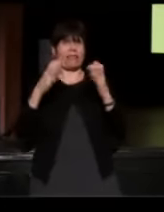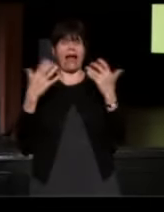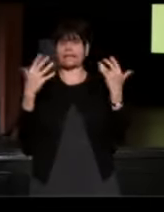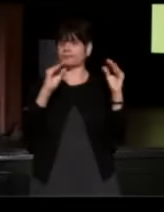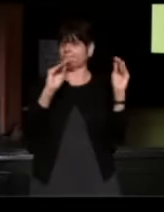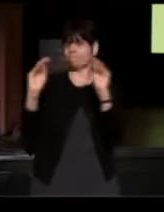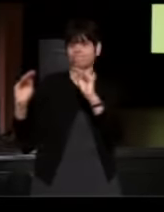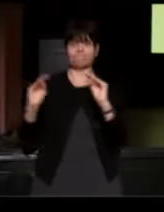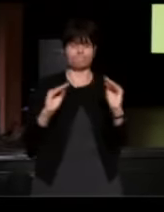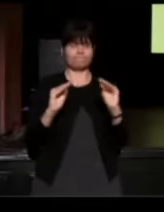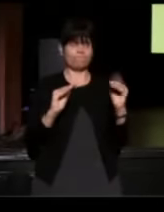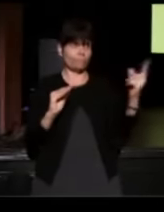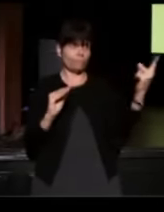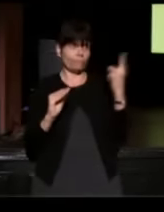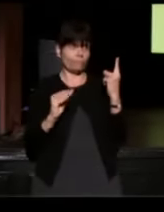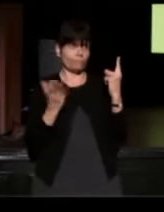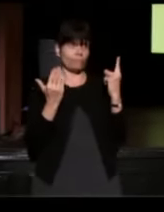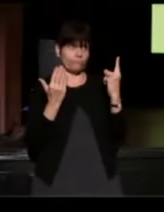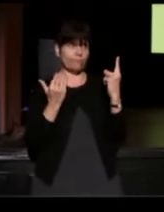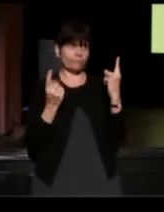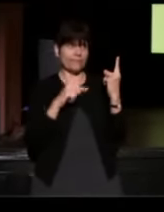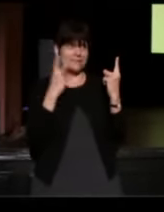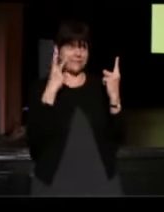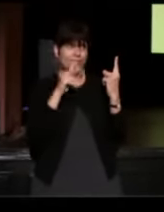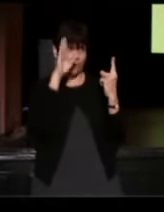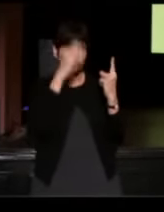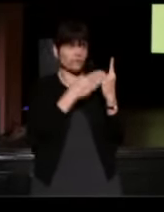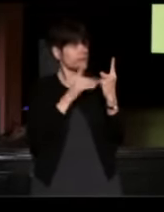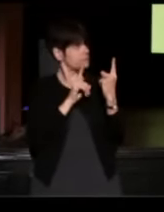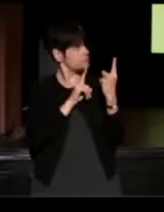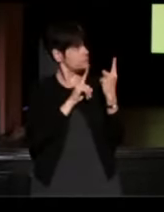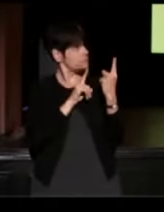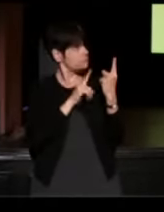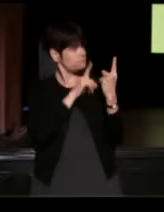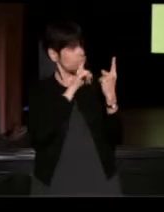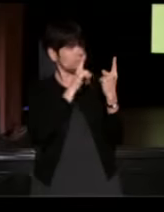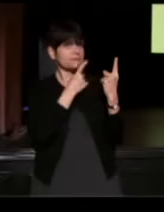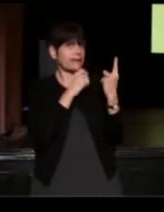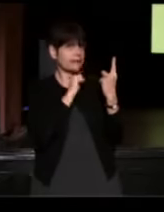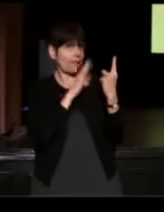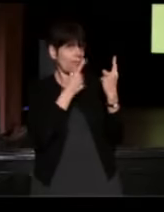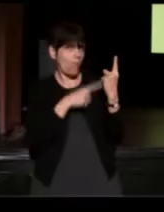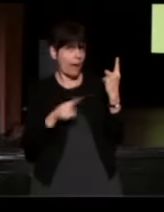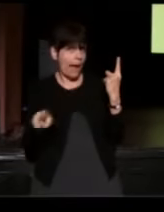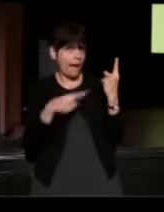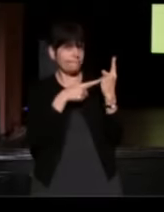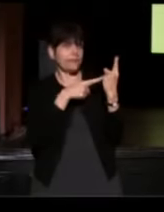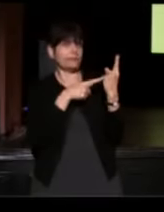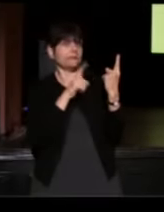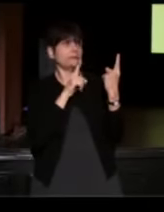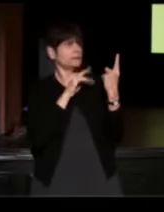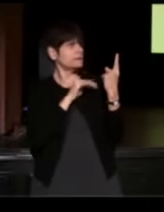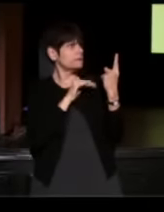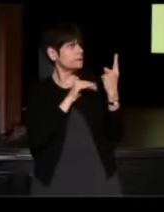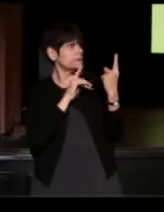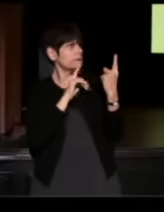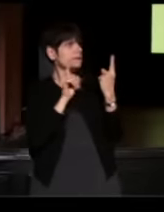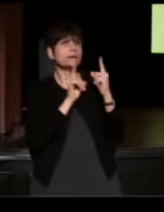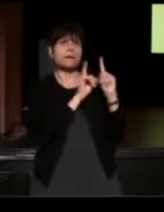all she said was, "You'd better come see about your son." She didn't say anything about what kind of shape you were in. (Alex) What about when you finally saw me?